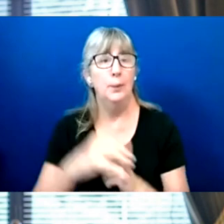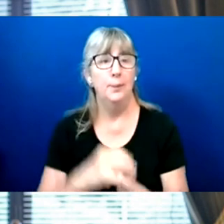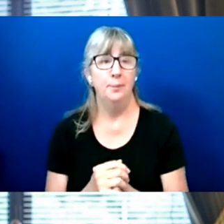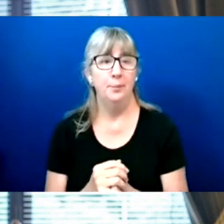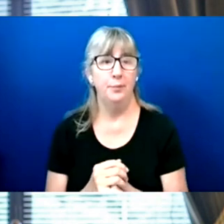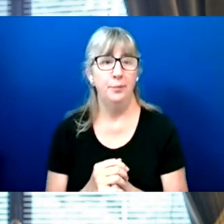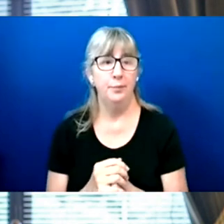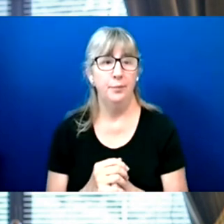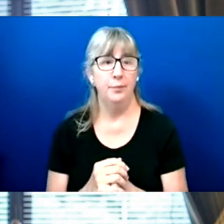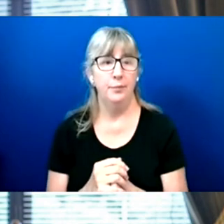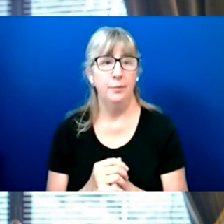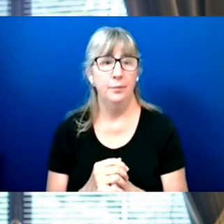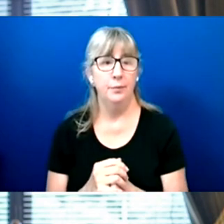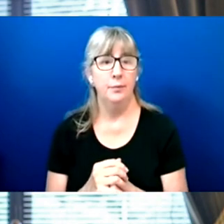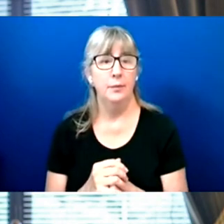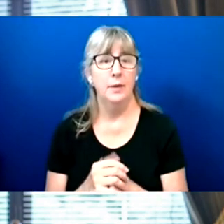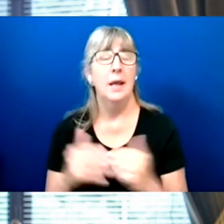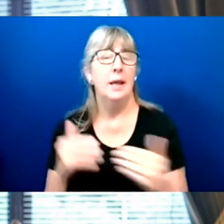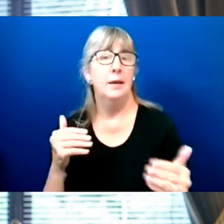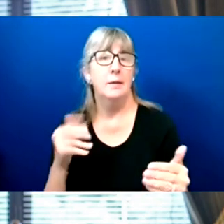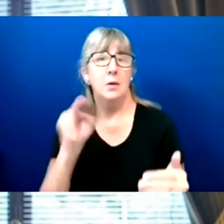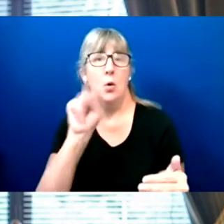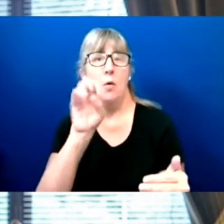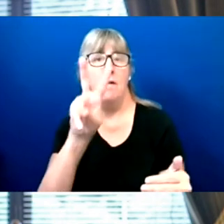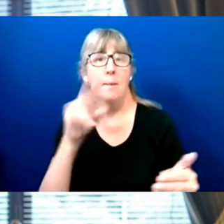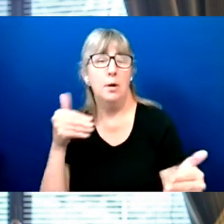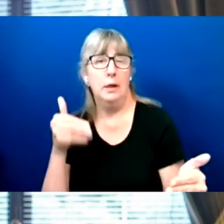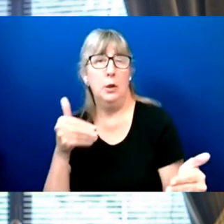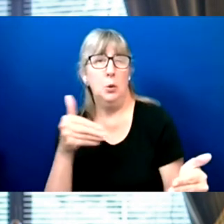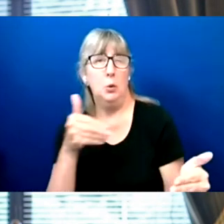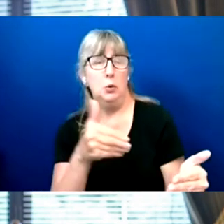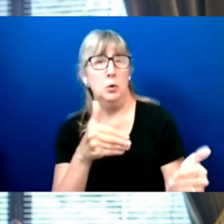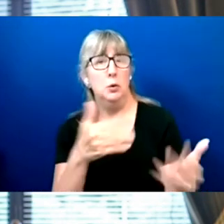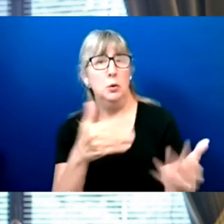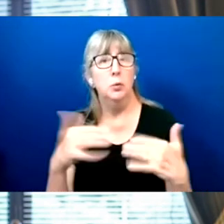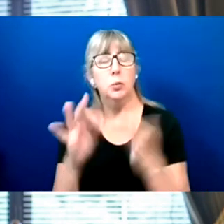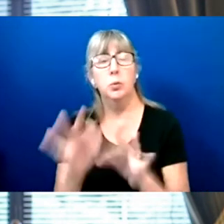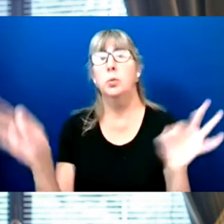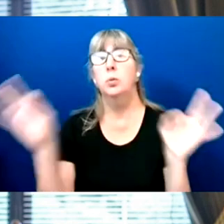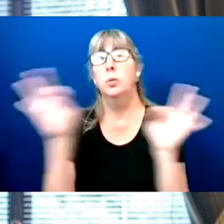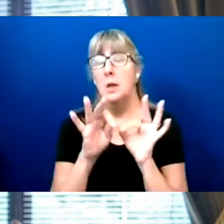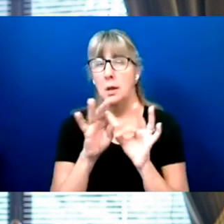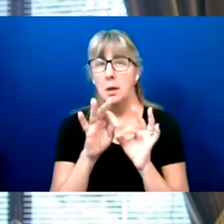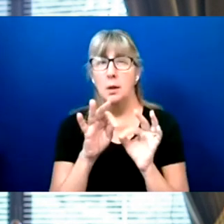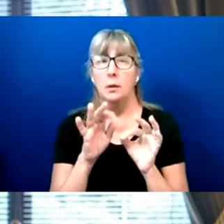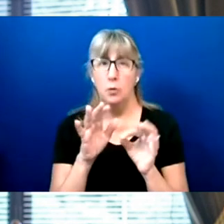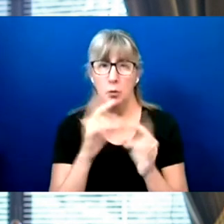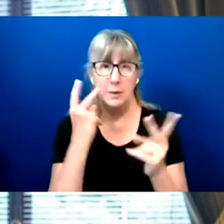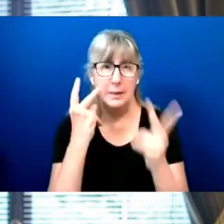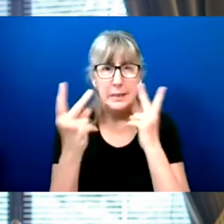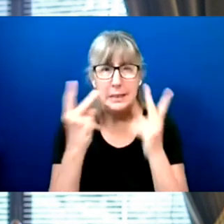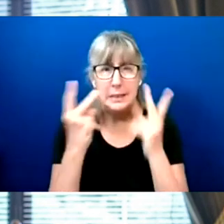As we get closer to November, be critical of the election information you see or hear